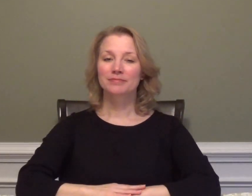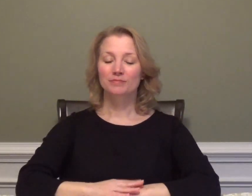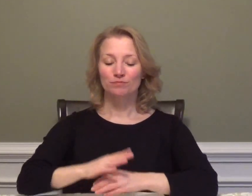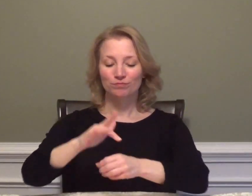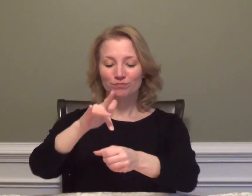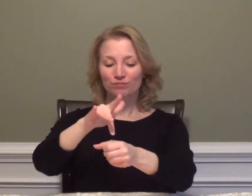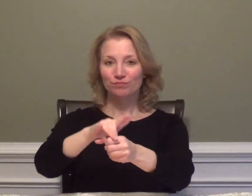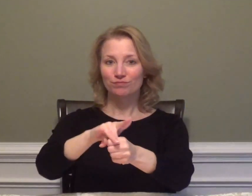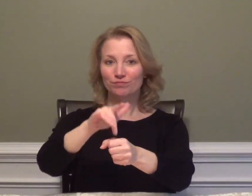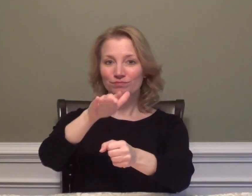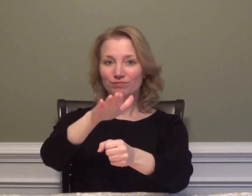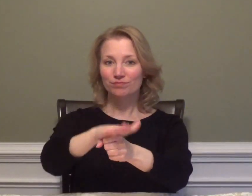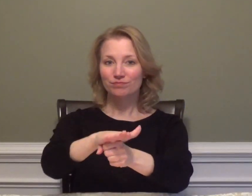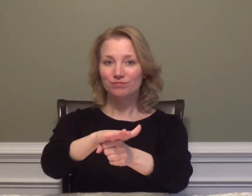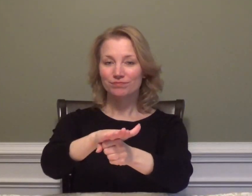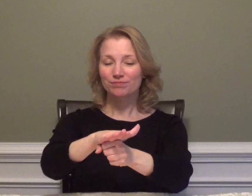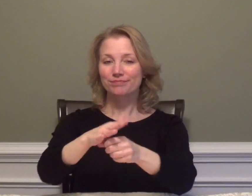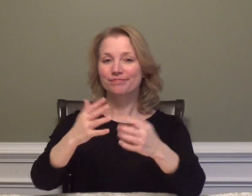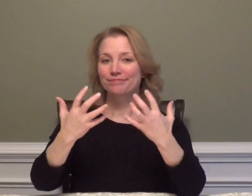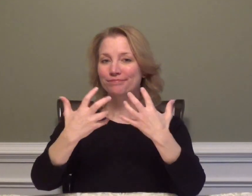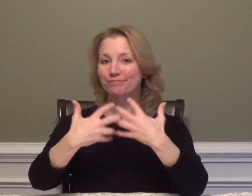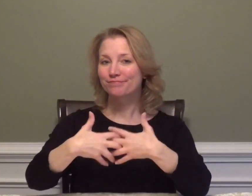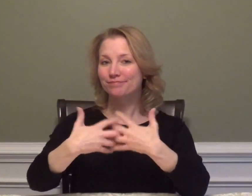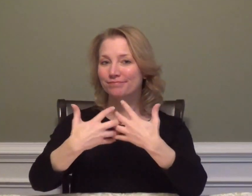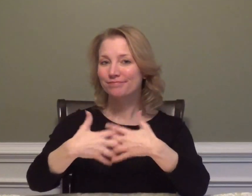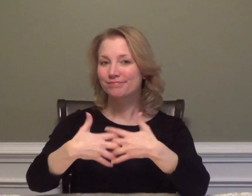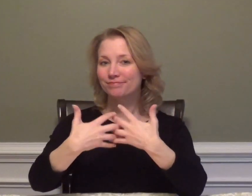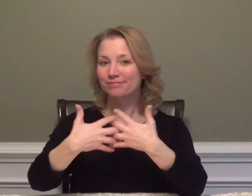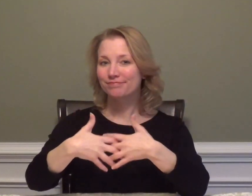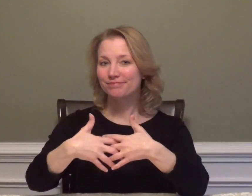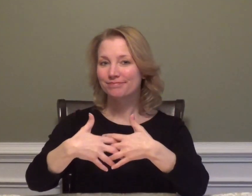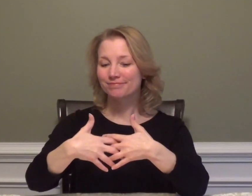SODA MACHINE